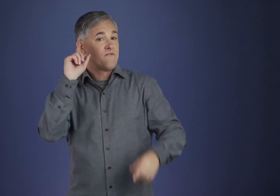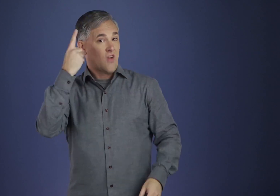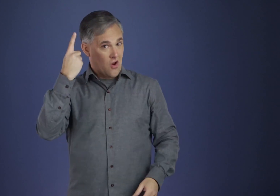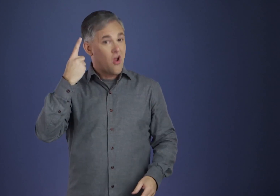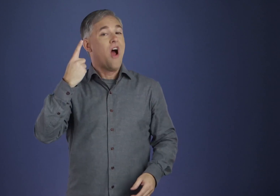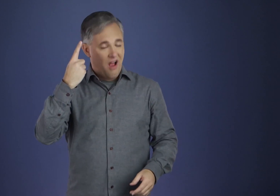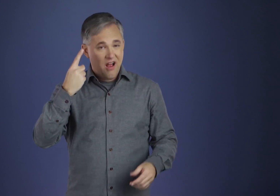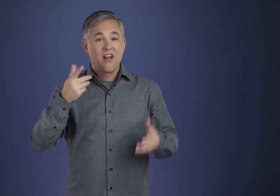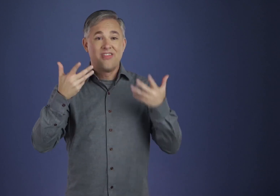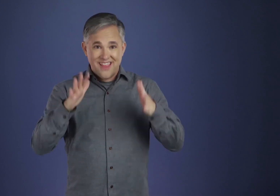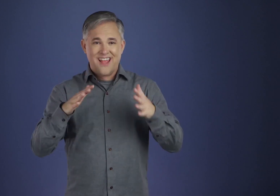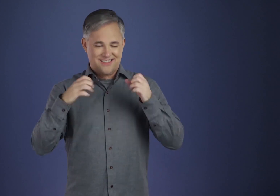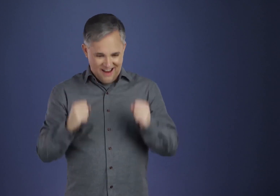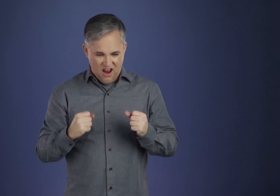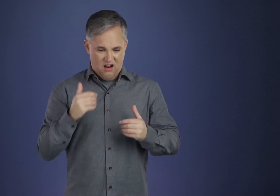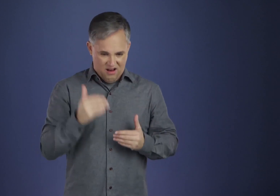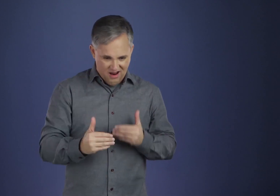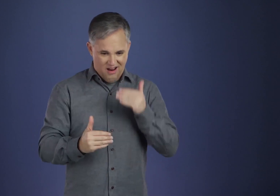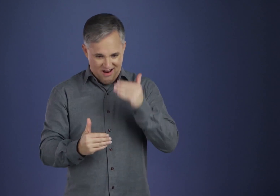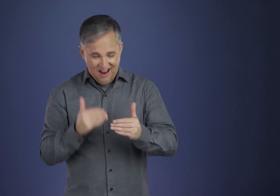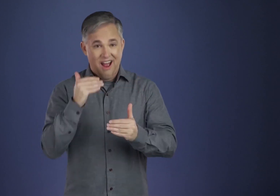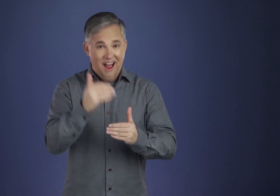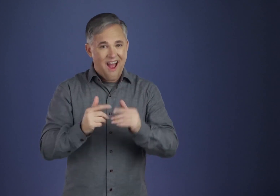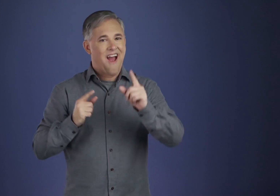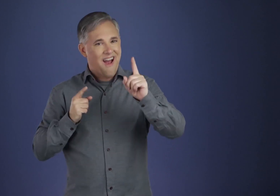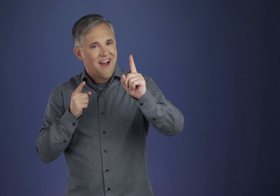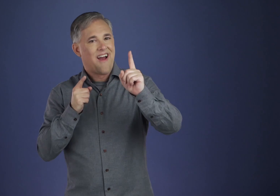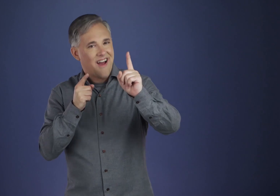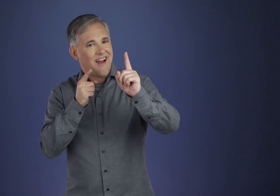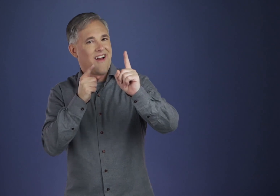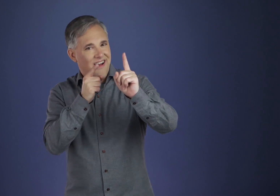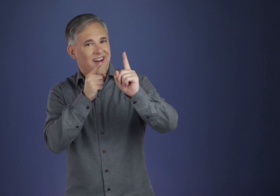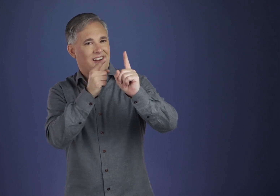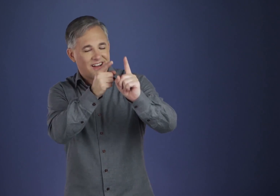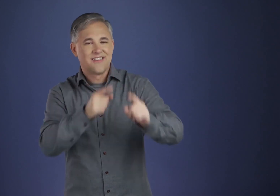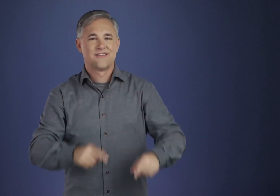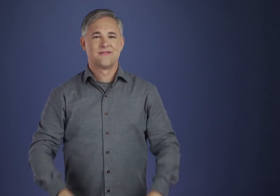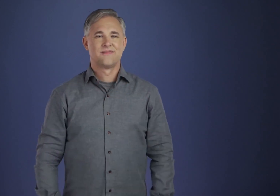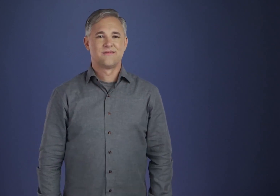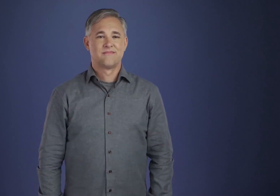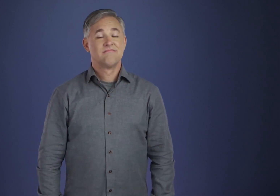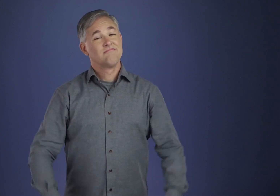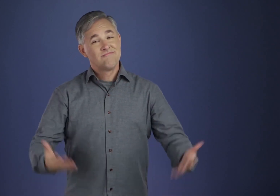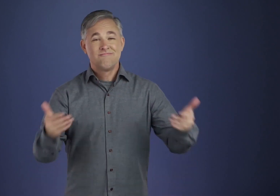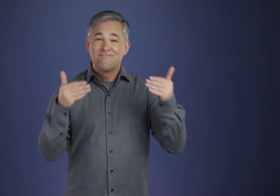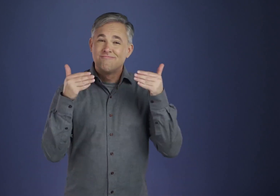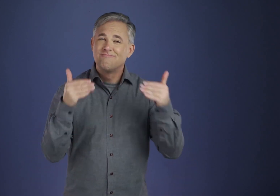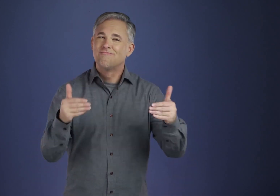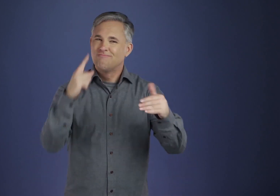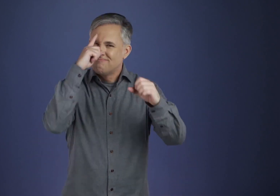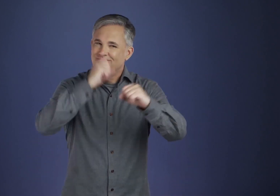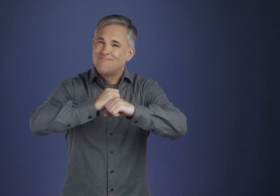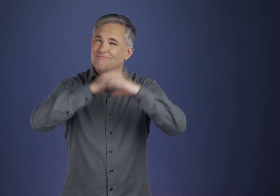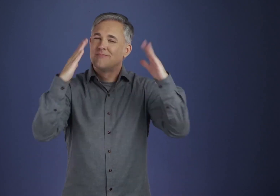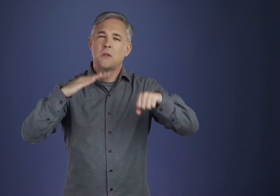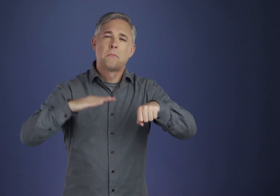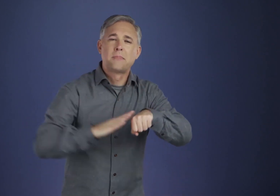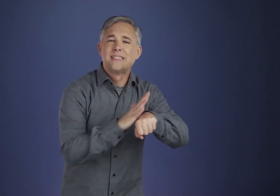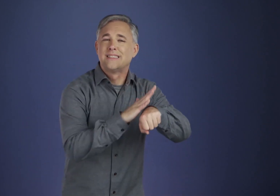Well, meditation is like that, too; it helps to envision our spiritual objective before we try to move toward it.